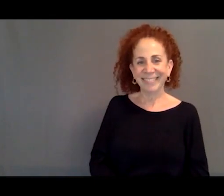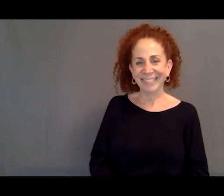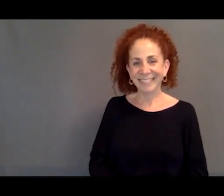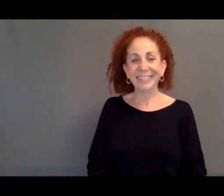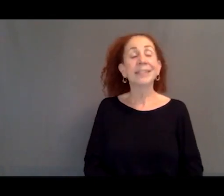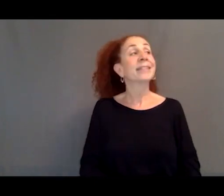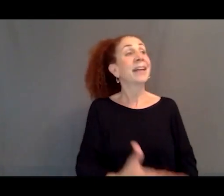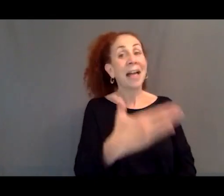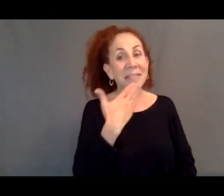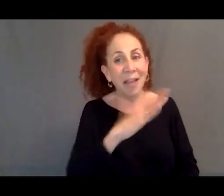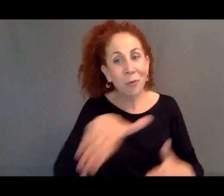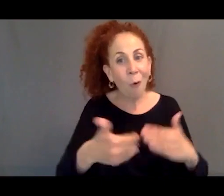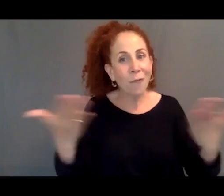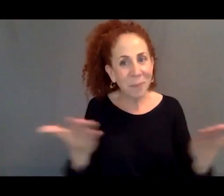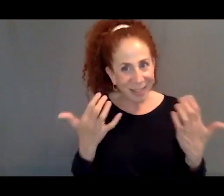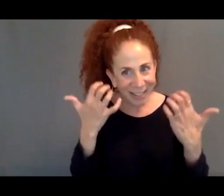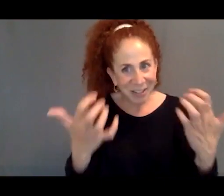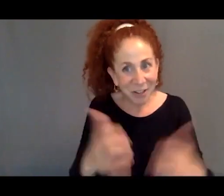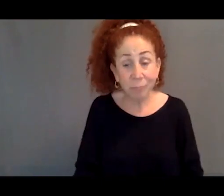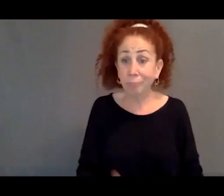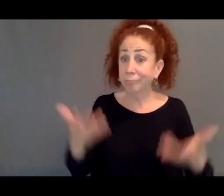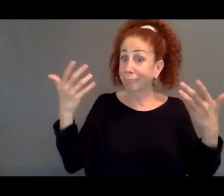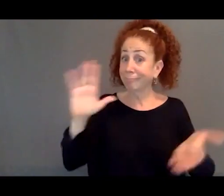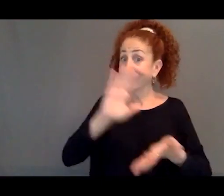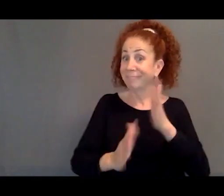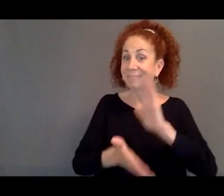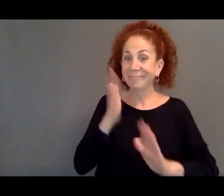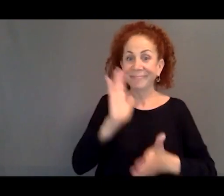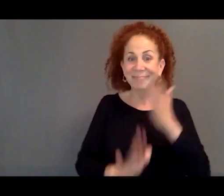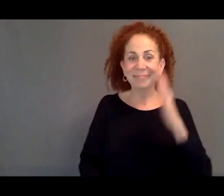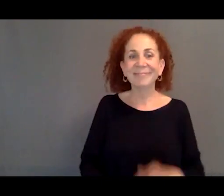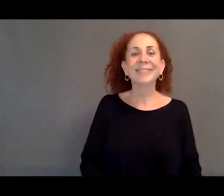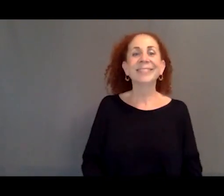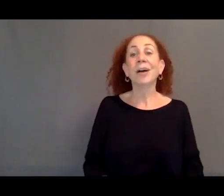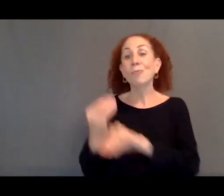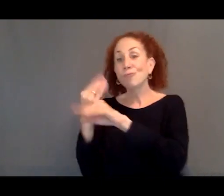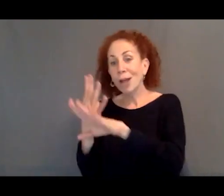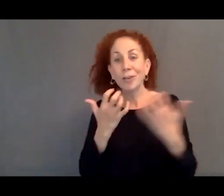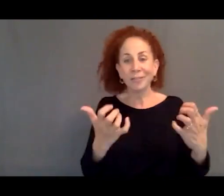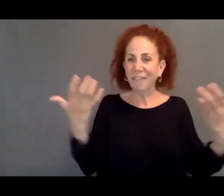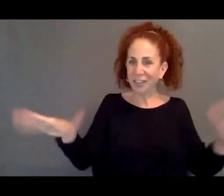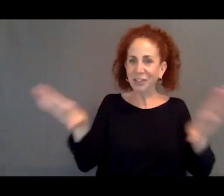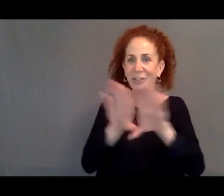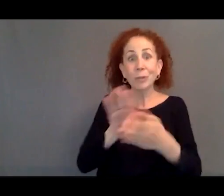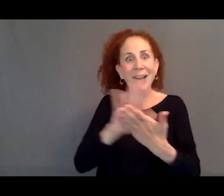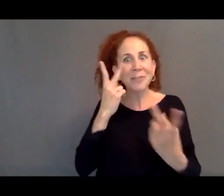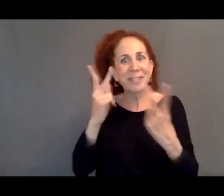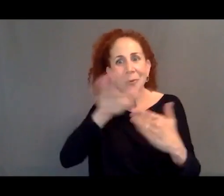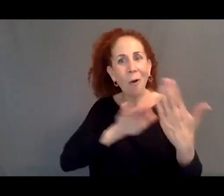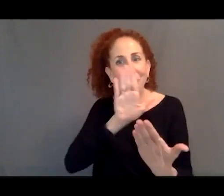Well, thank you all for coming and that's the end of the webinar. And also of the presence here. It's nice to see everyone in-person.